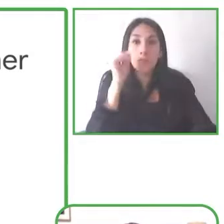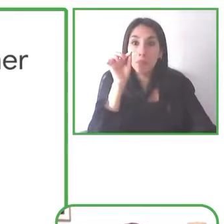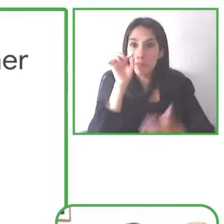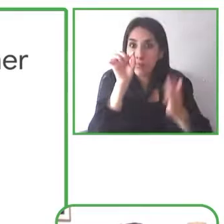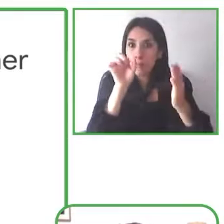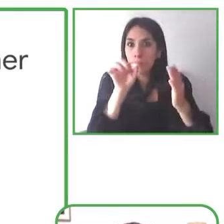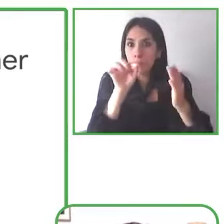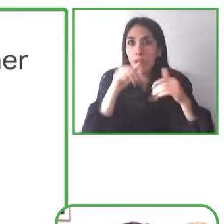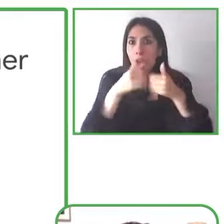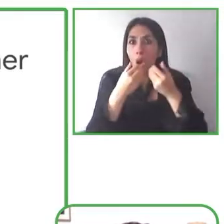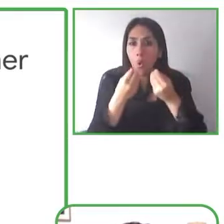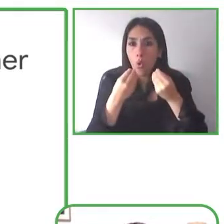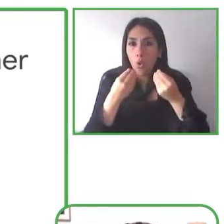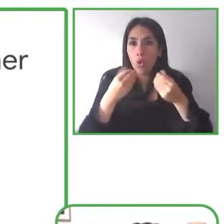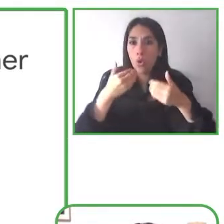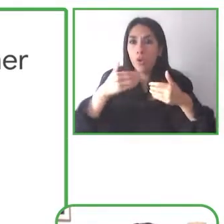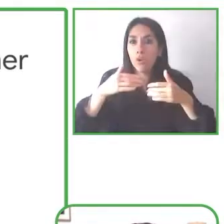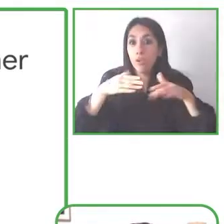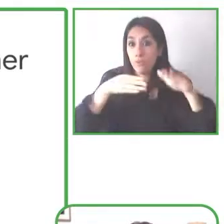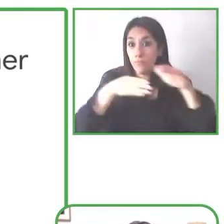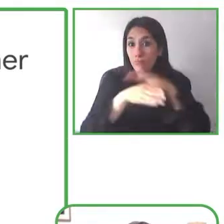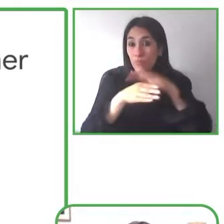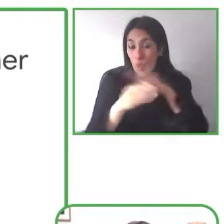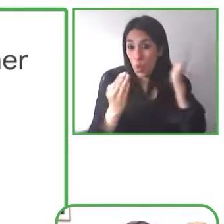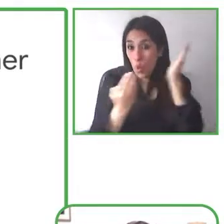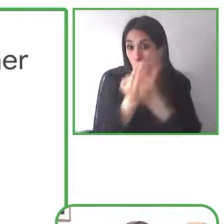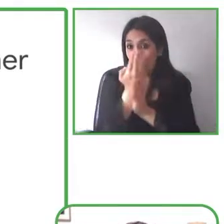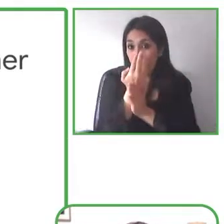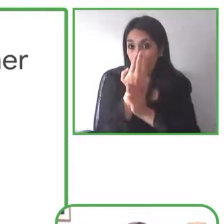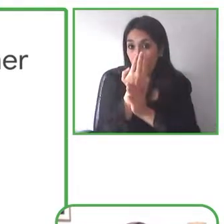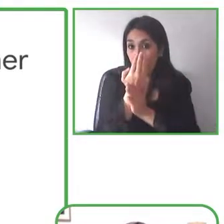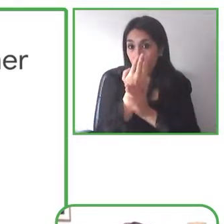comes to product improvements but that's just a bit of a taste of some of the recent activity